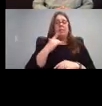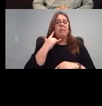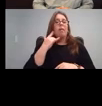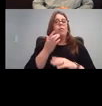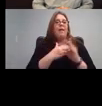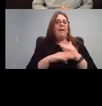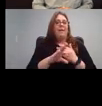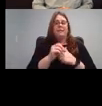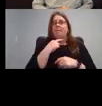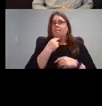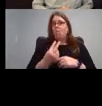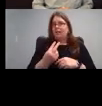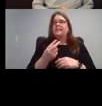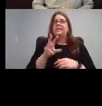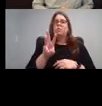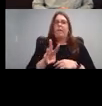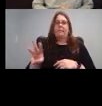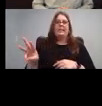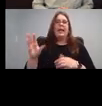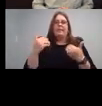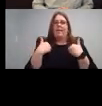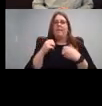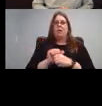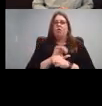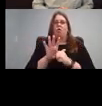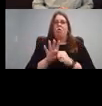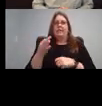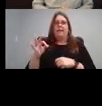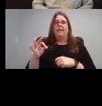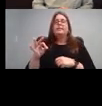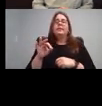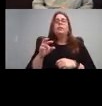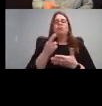They have a COVID-19 resources link. And then you can